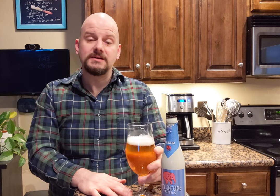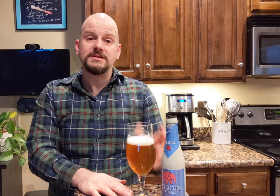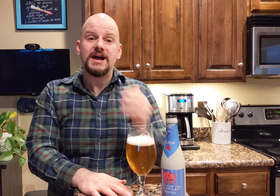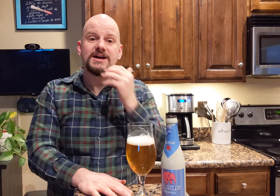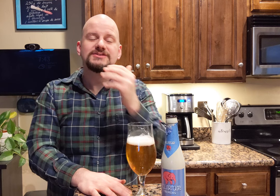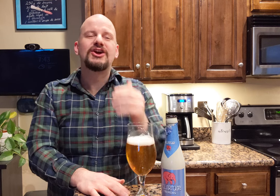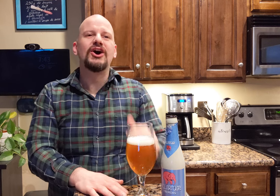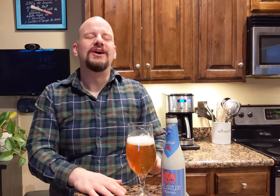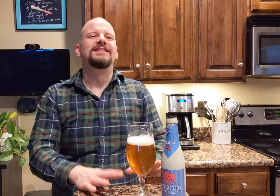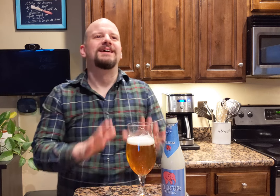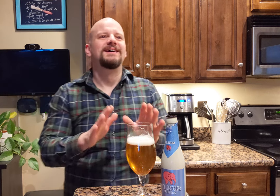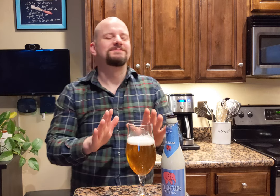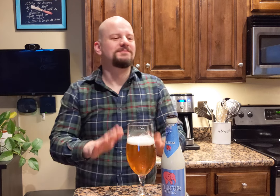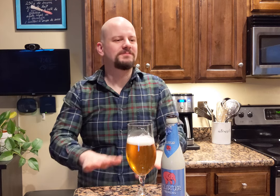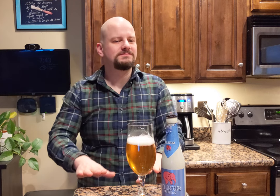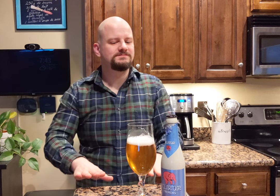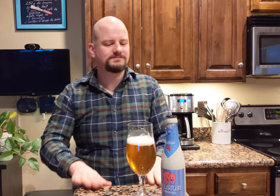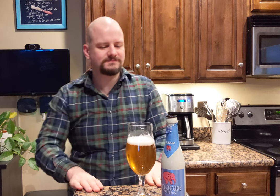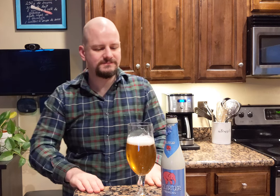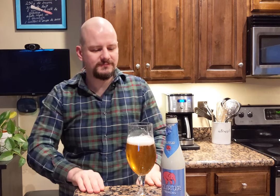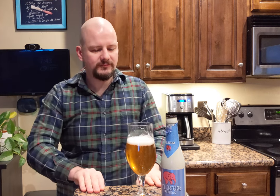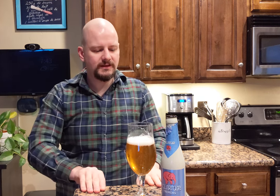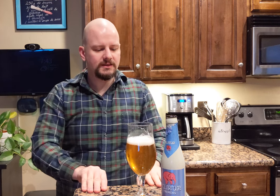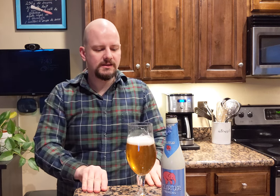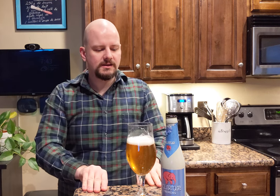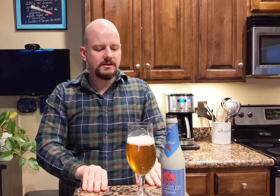It's good! Allright...